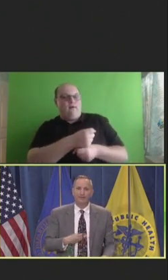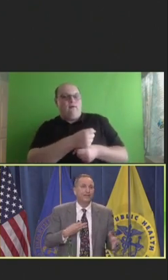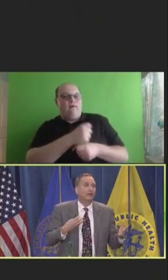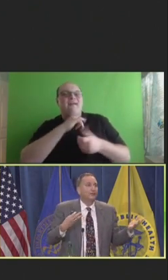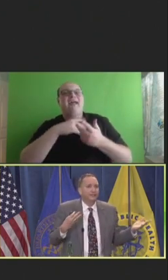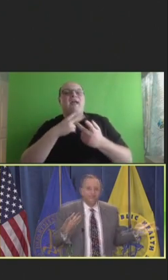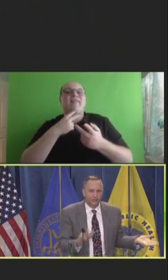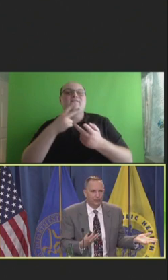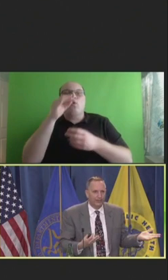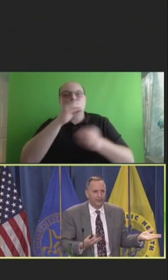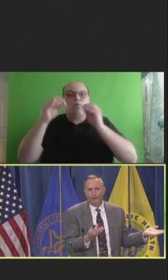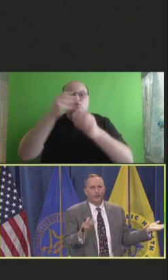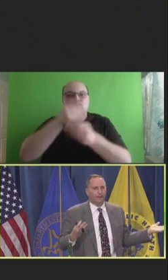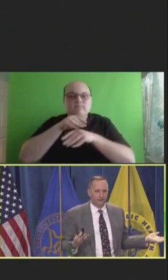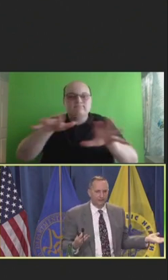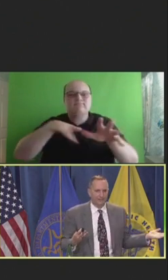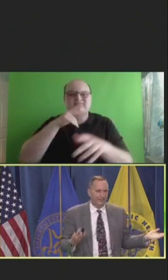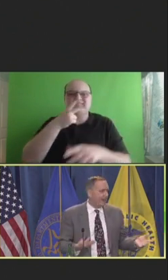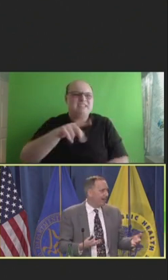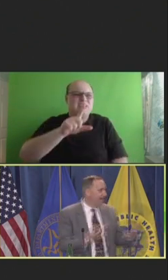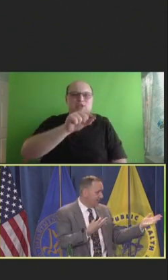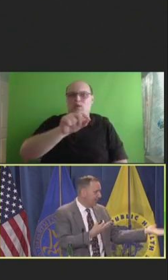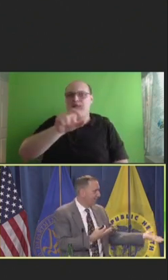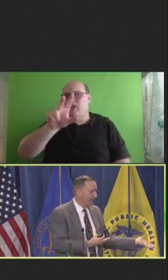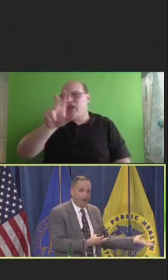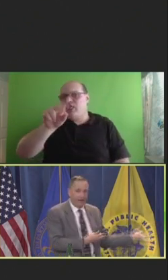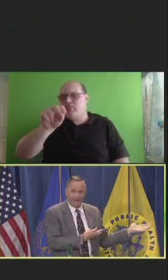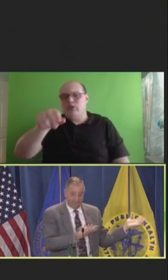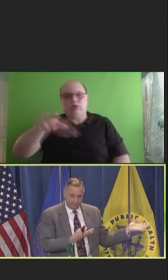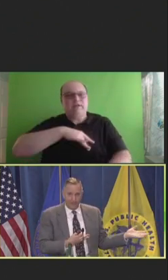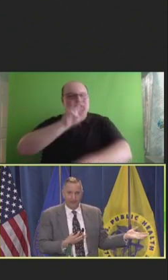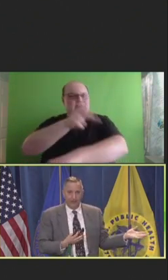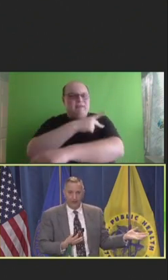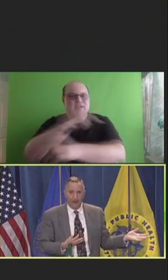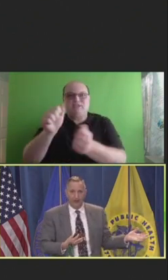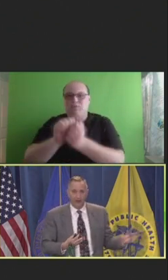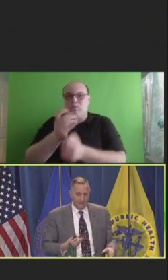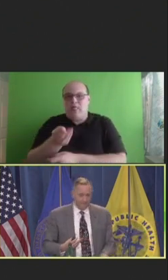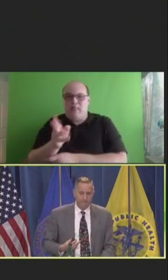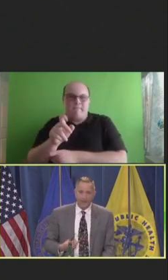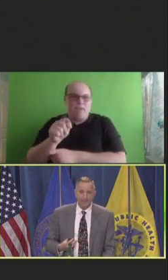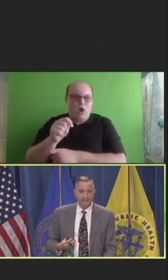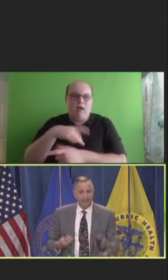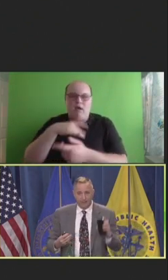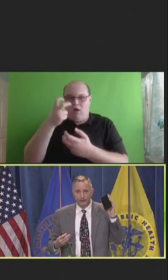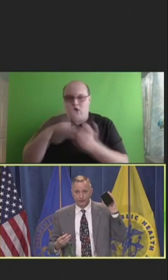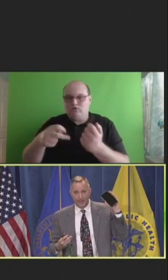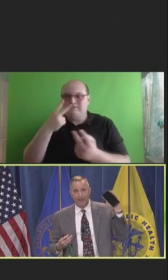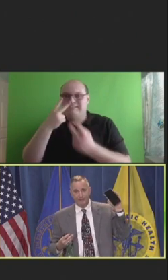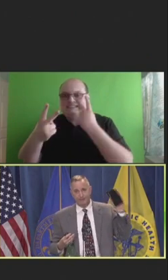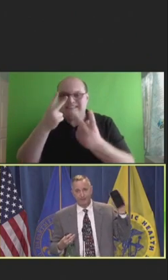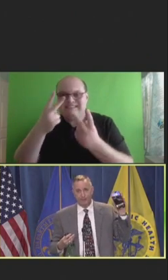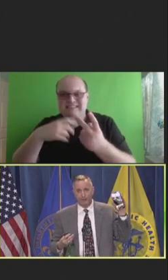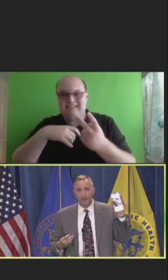We can only see 20 to 30 patients in the day, and with burnout it's pretty darn hard. I can see hundreds of thousands of people.